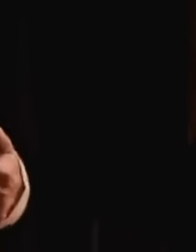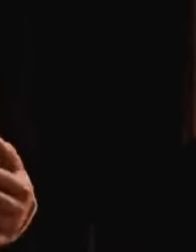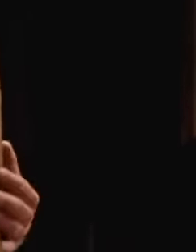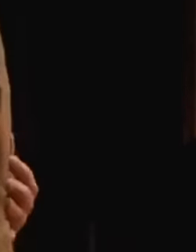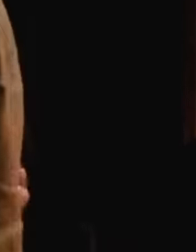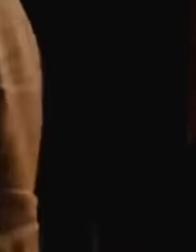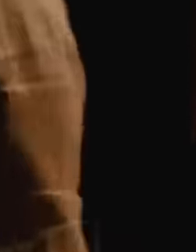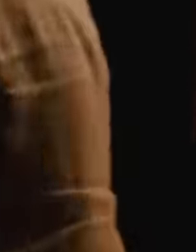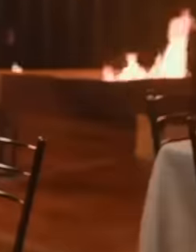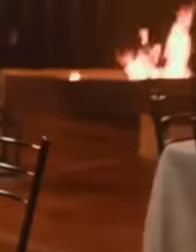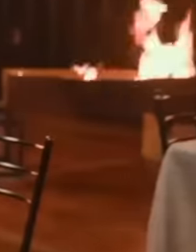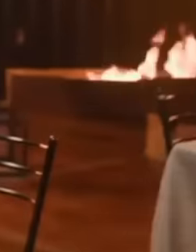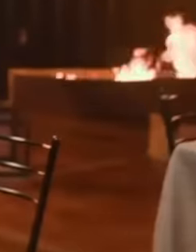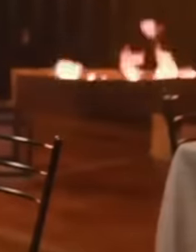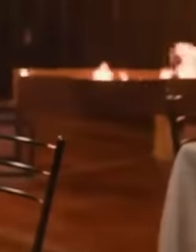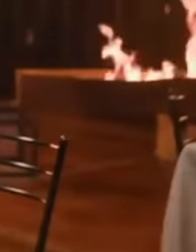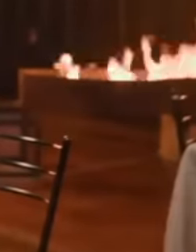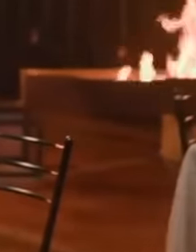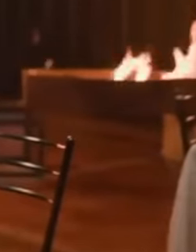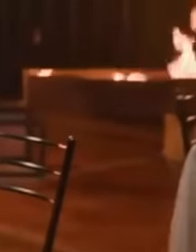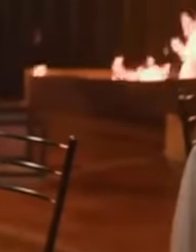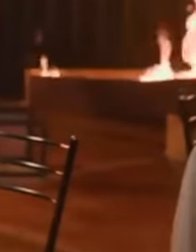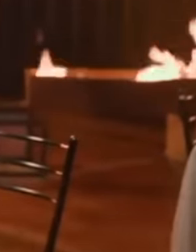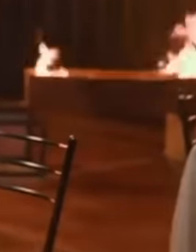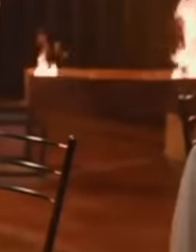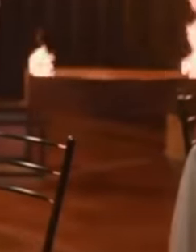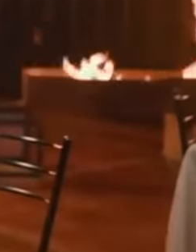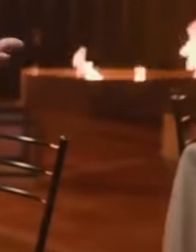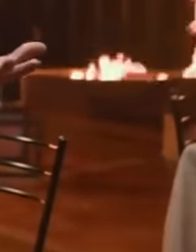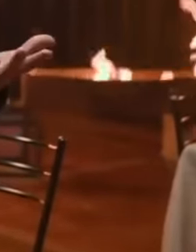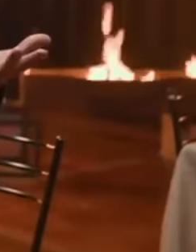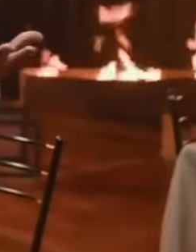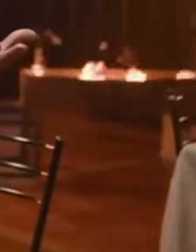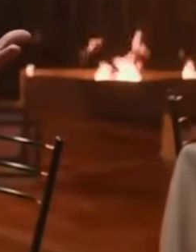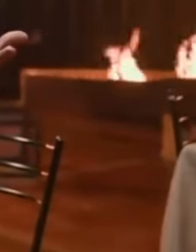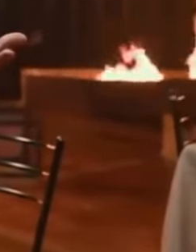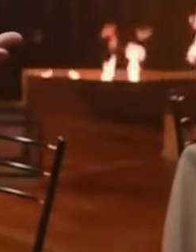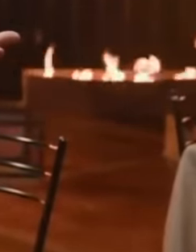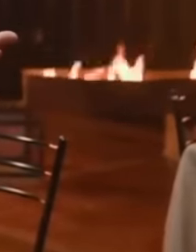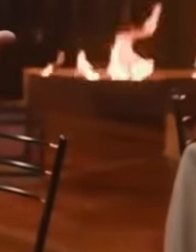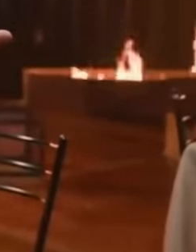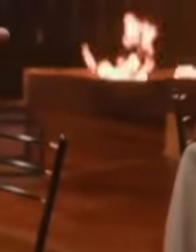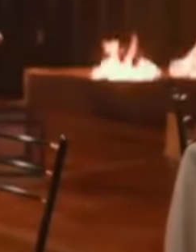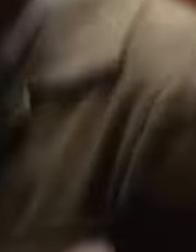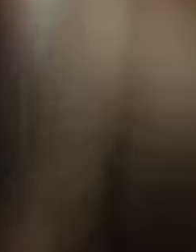because the Mexican people no longer believe them and now the people are informed through the